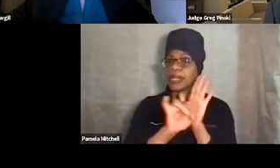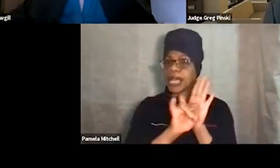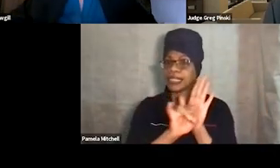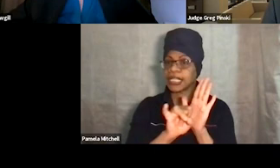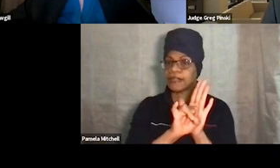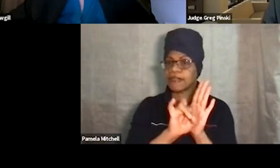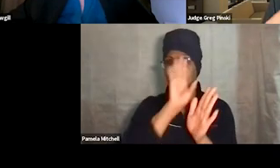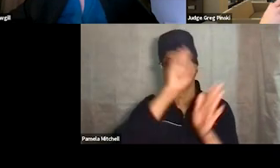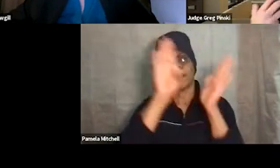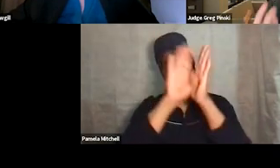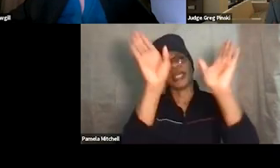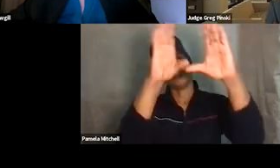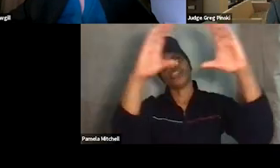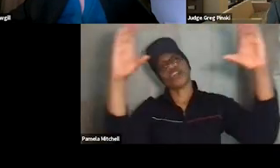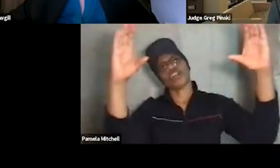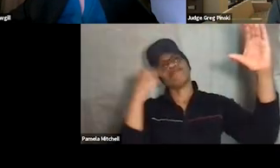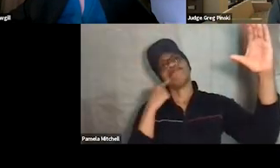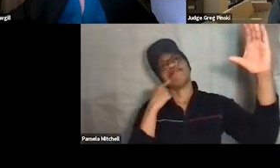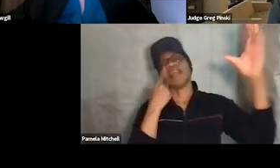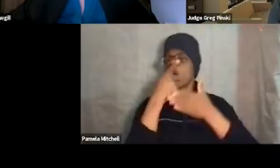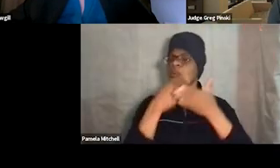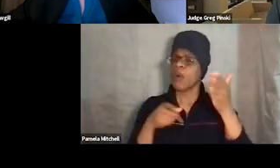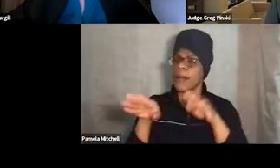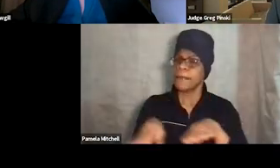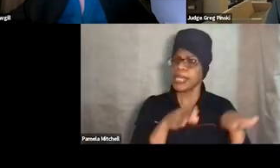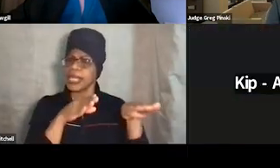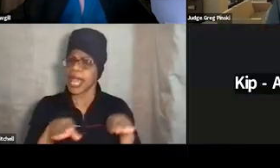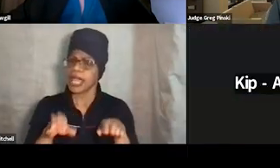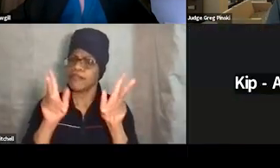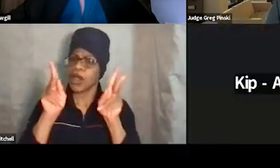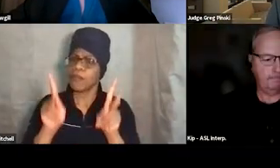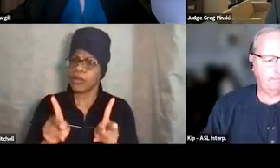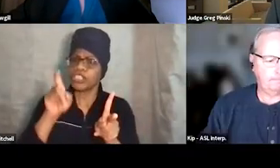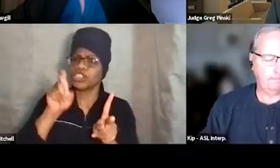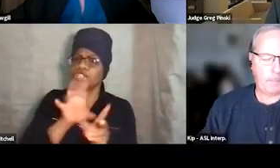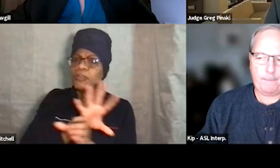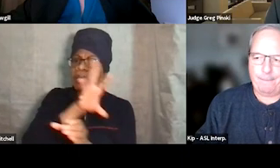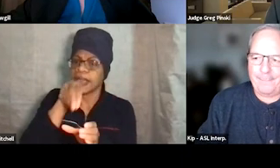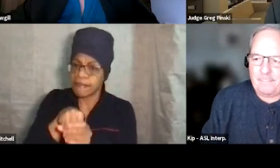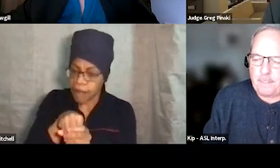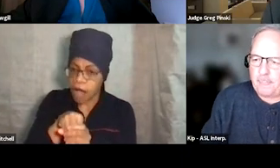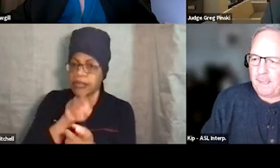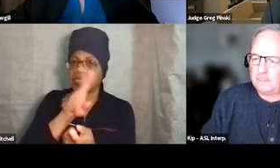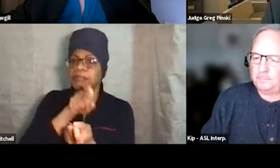of what behaviors someone should be engaging in in those particular phases.